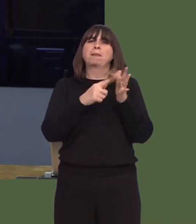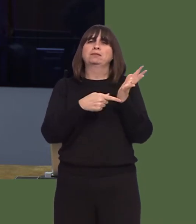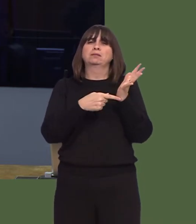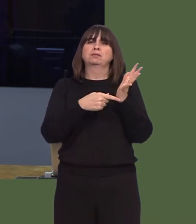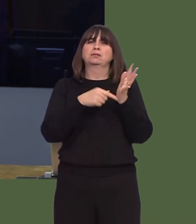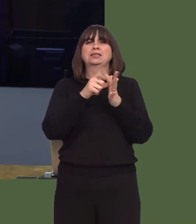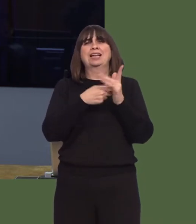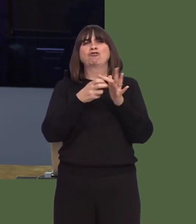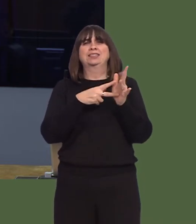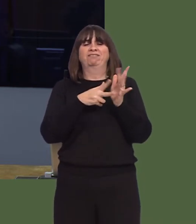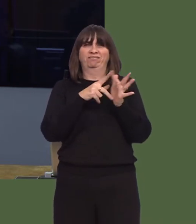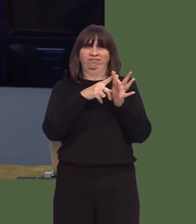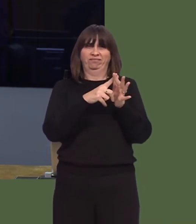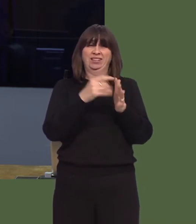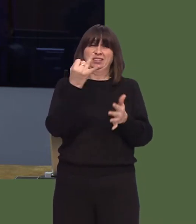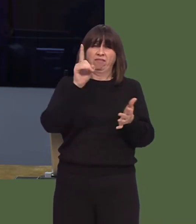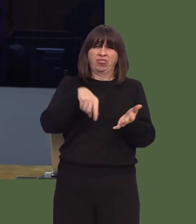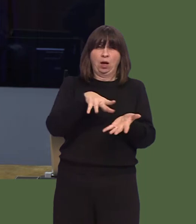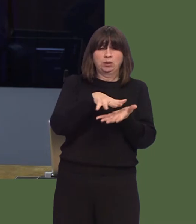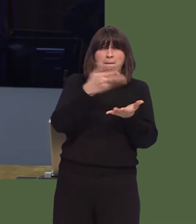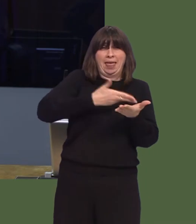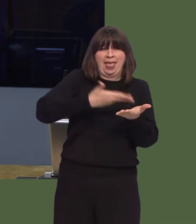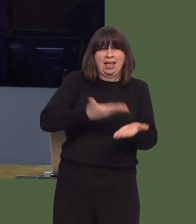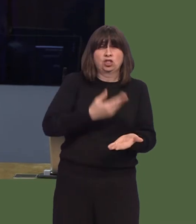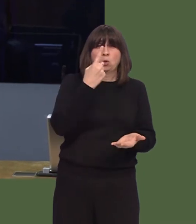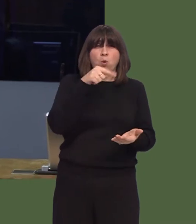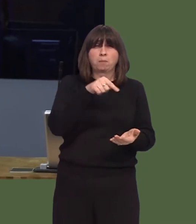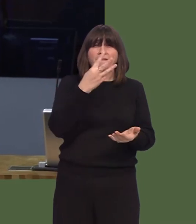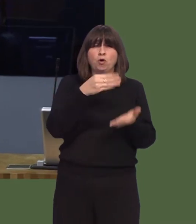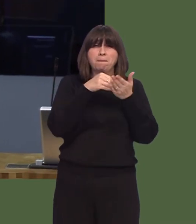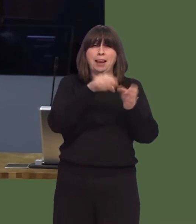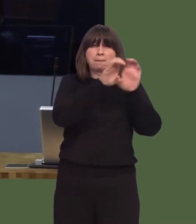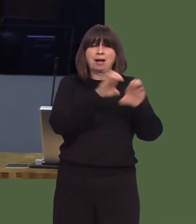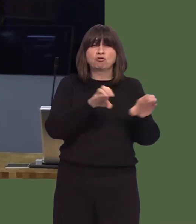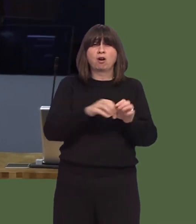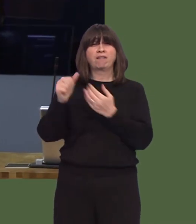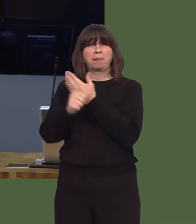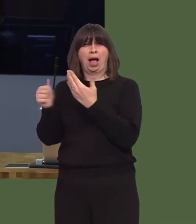This is 7,000 pages long, it contains 1.4 million paragraphs, it's six times the size